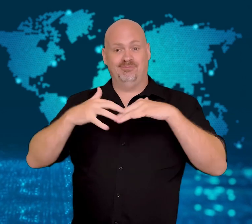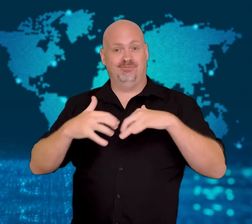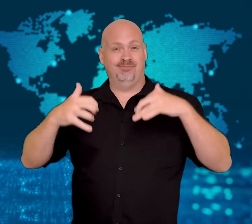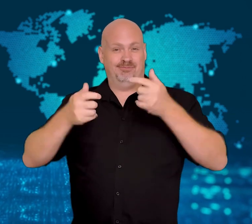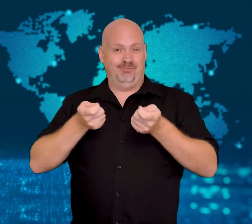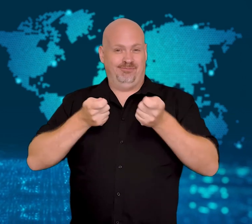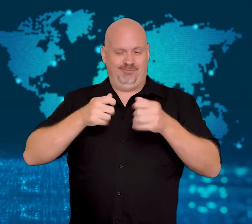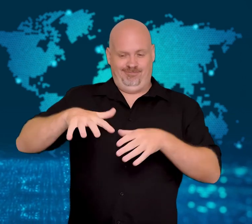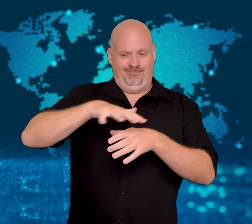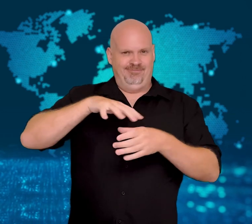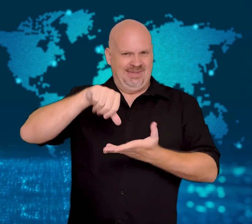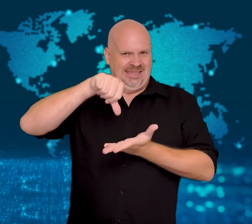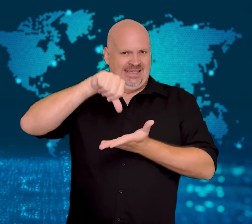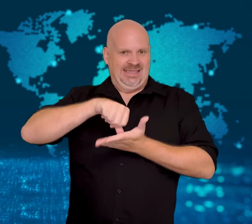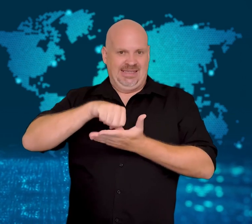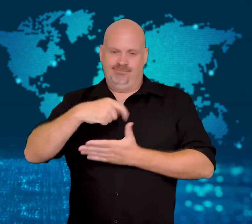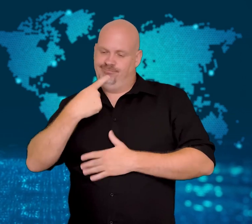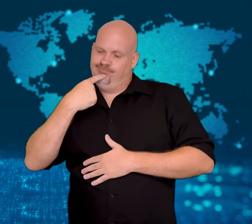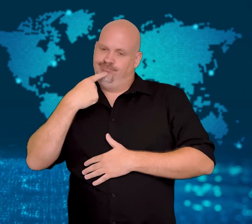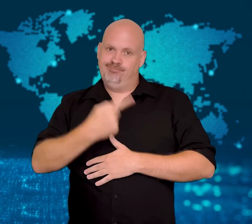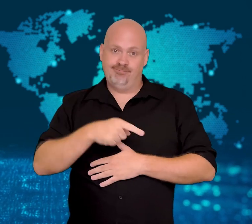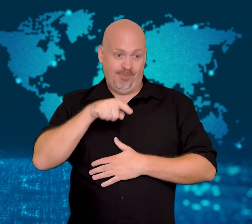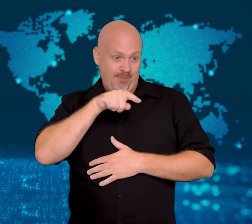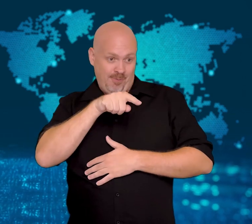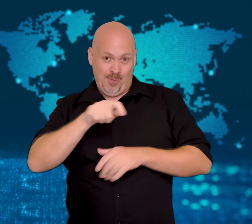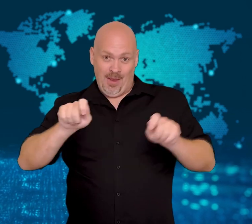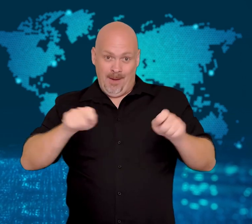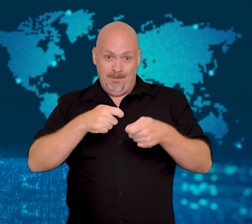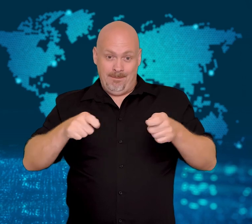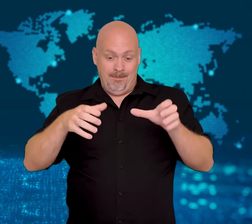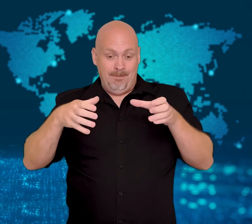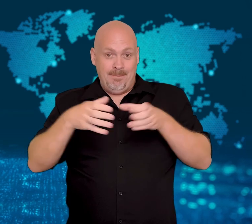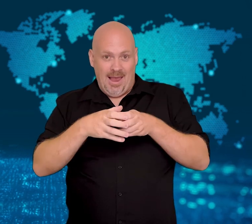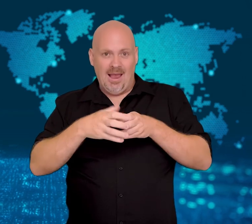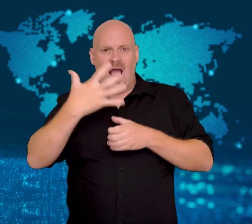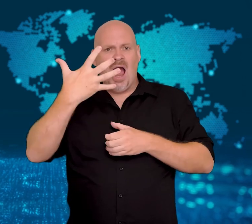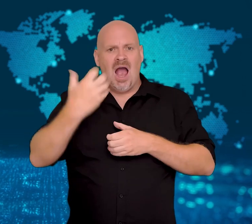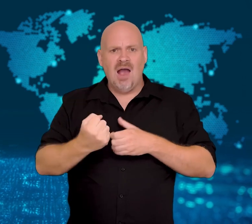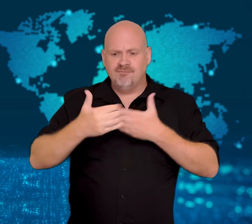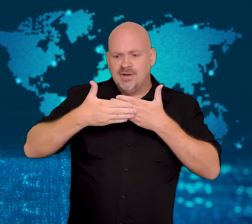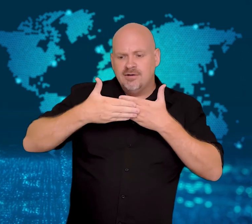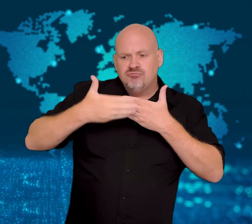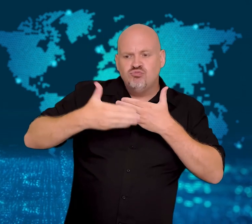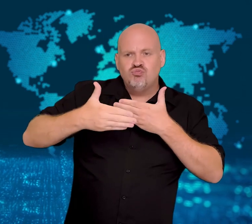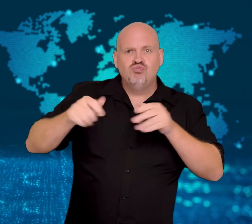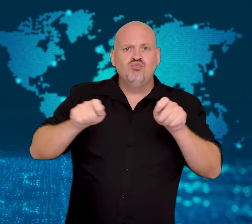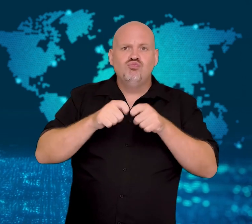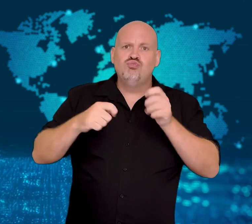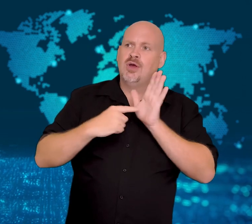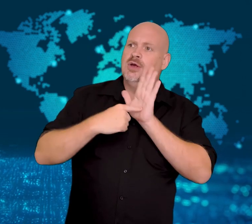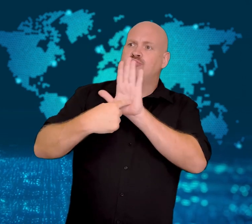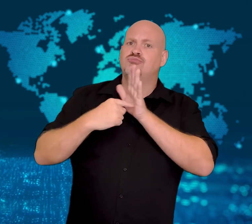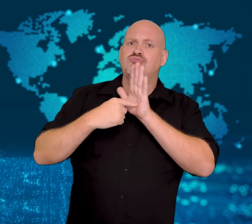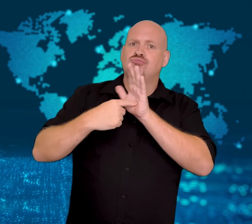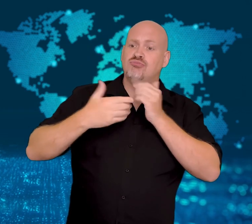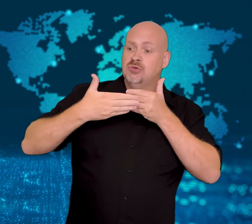The show was stopped immediately and the city government ordered